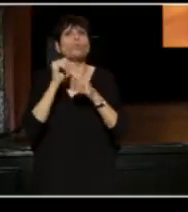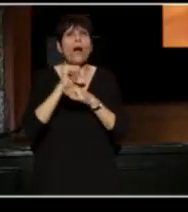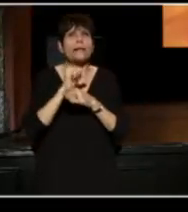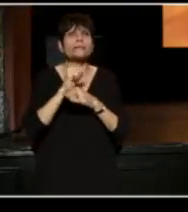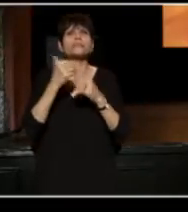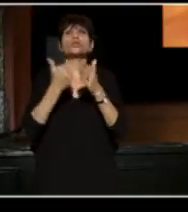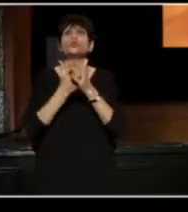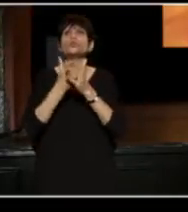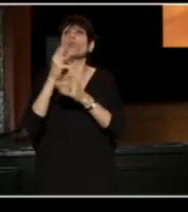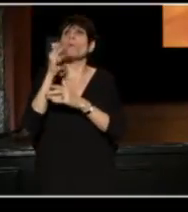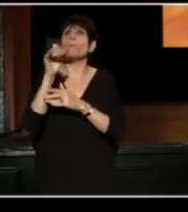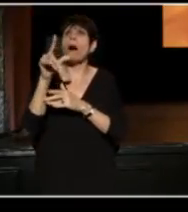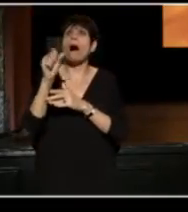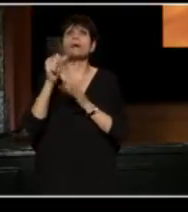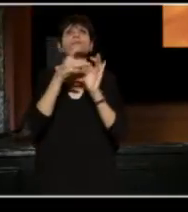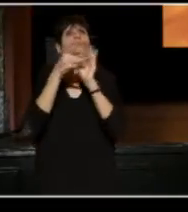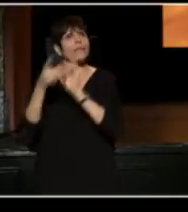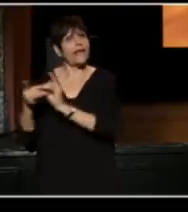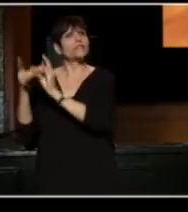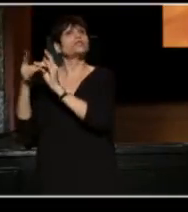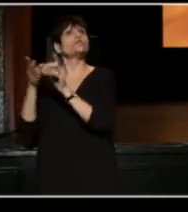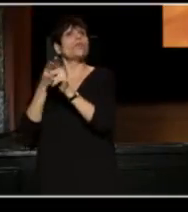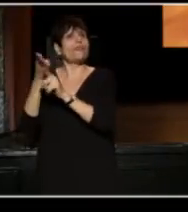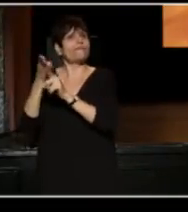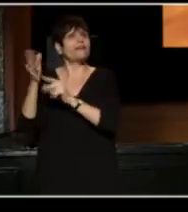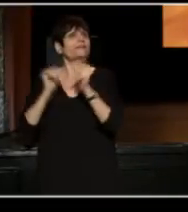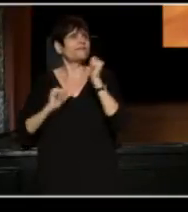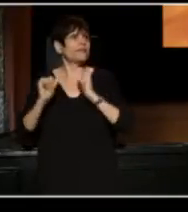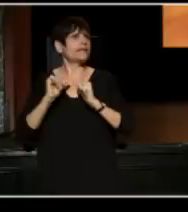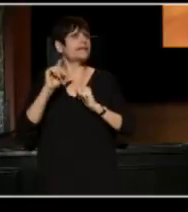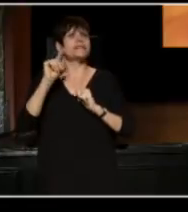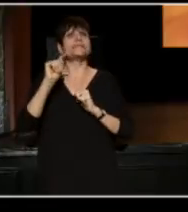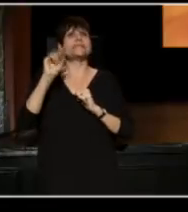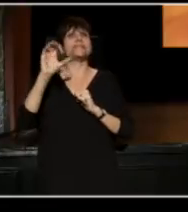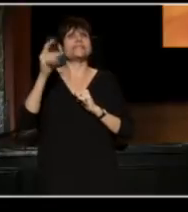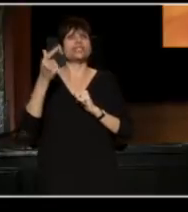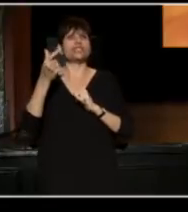on behalf of the field." Today TCG is honoring Jim Houghton